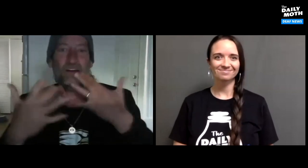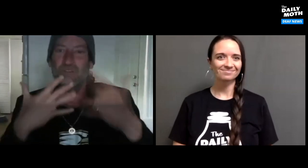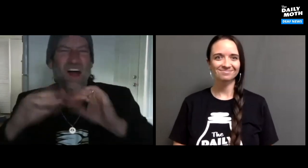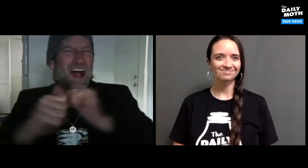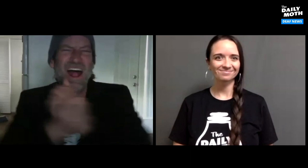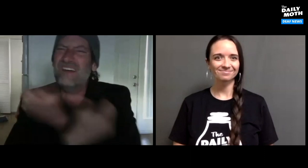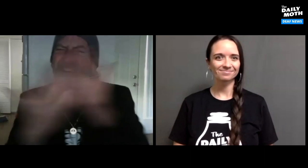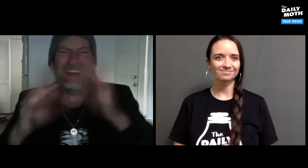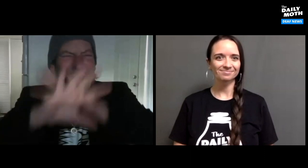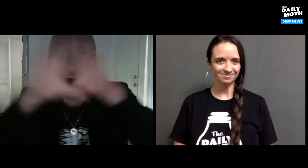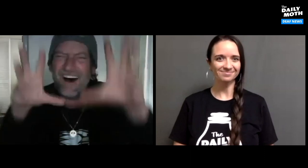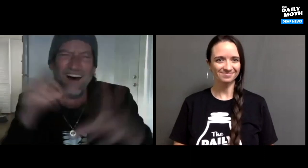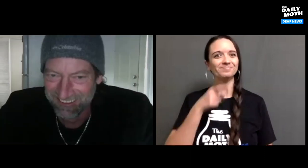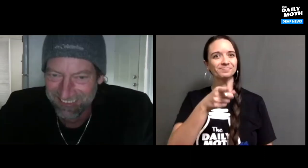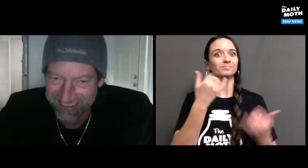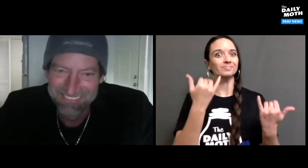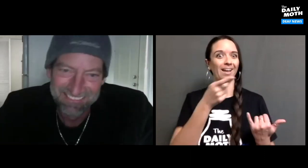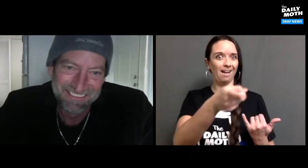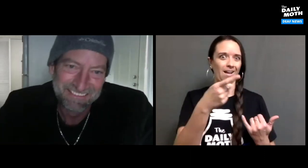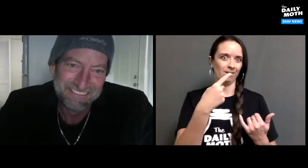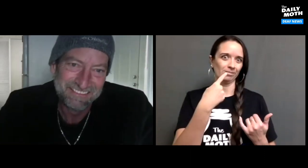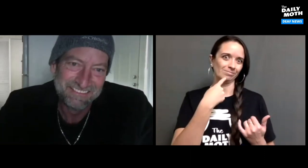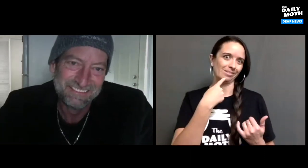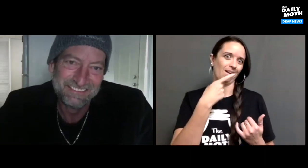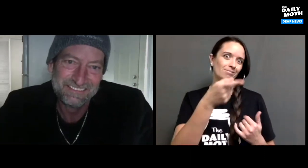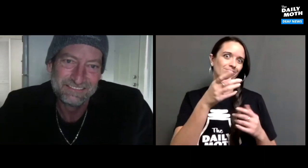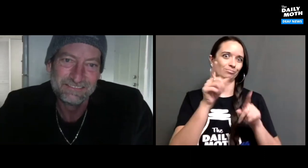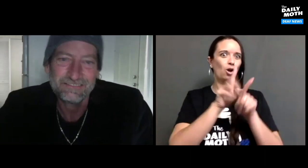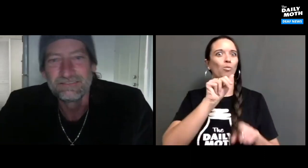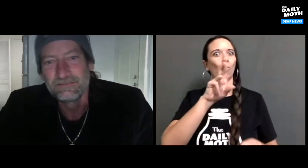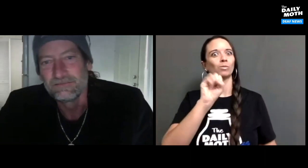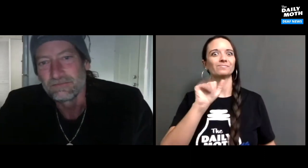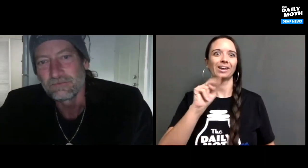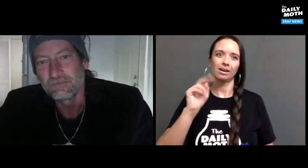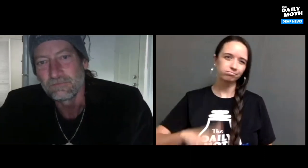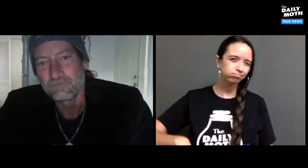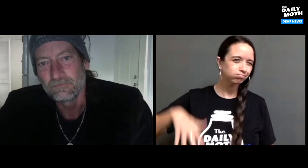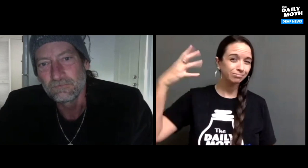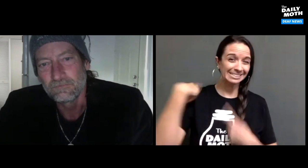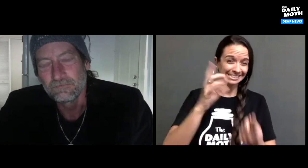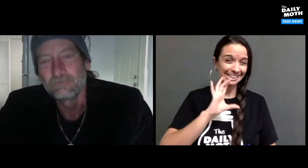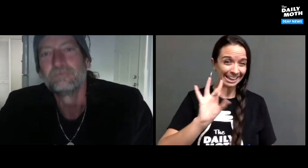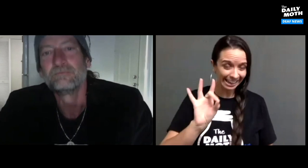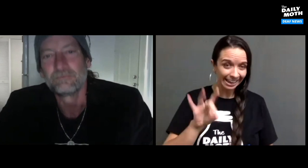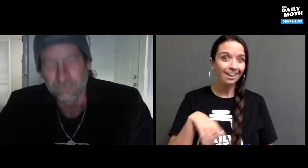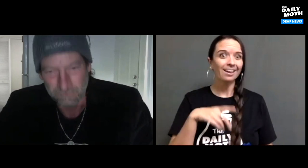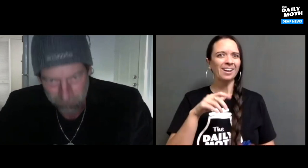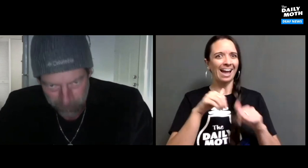and everything else! You say you were a Star Wars fan since you were eight years old.